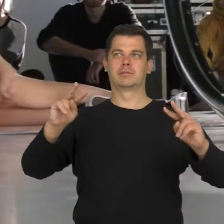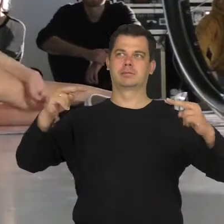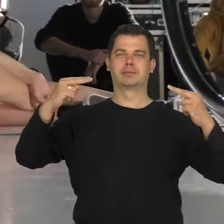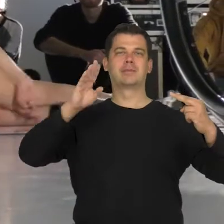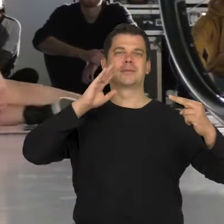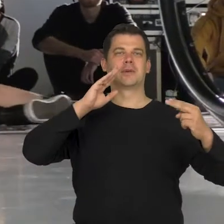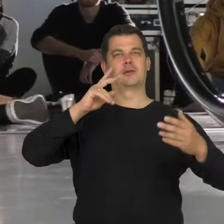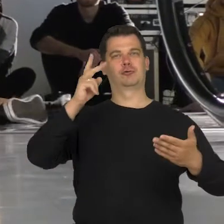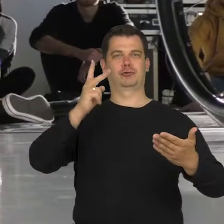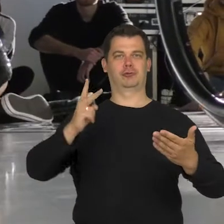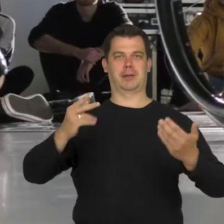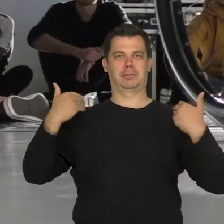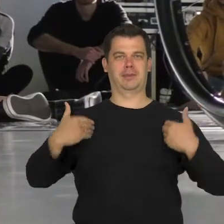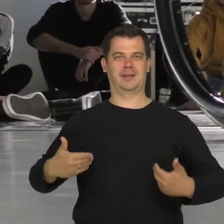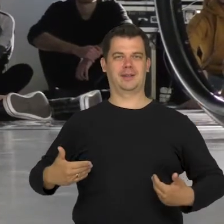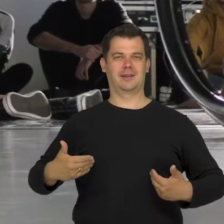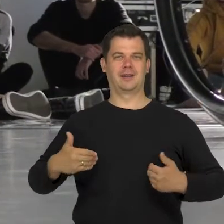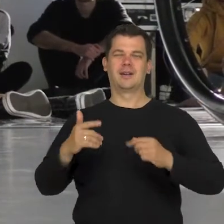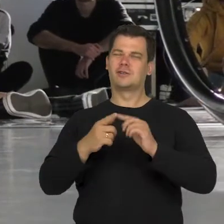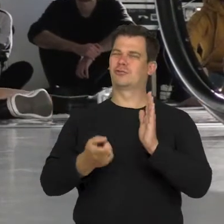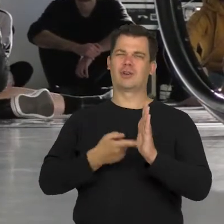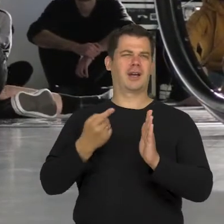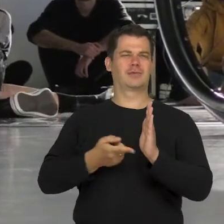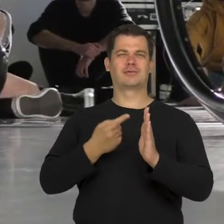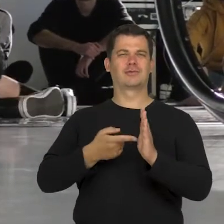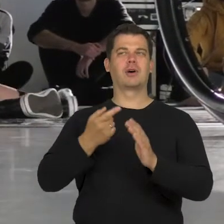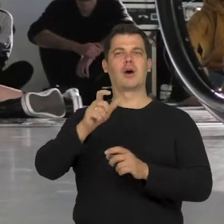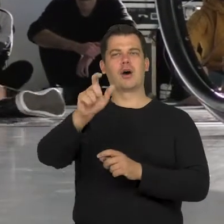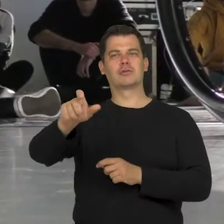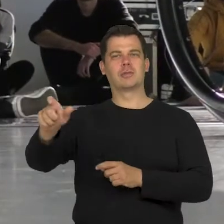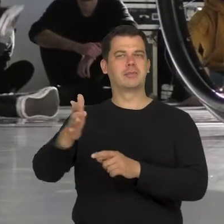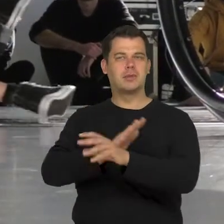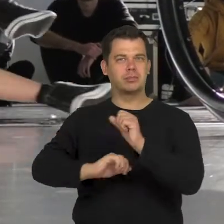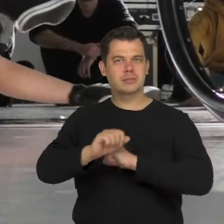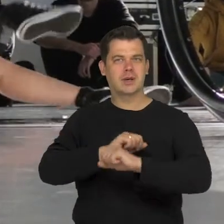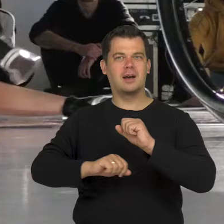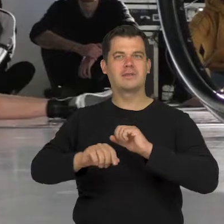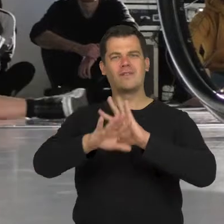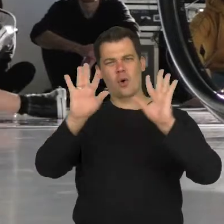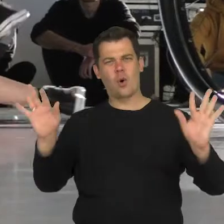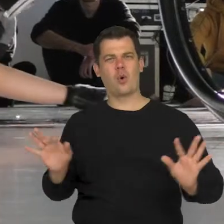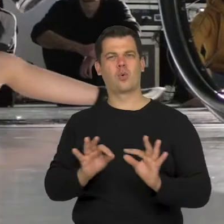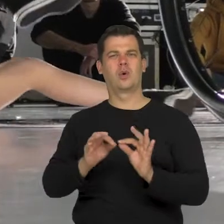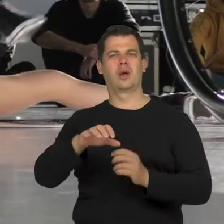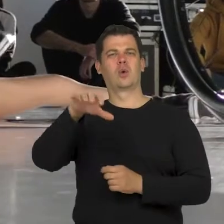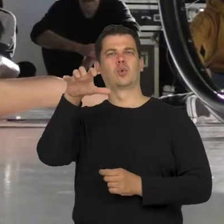Very often, people with disabilities as well as other minority groups,